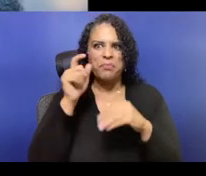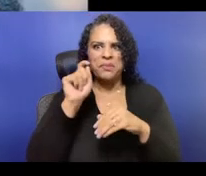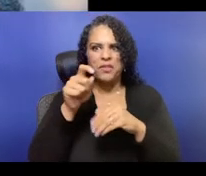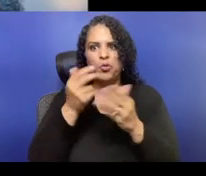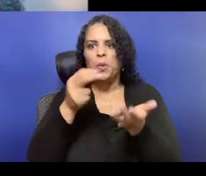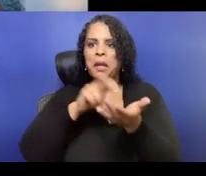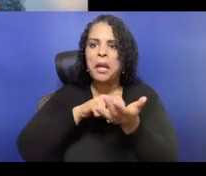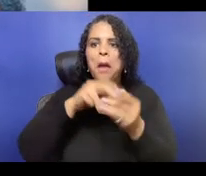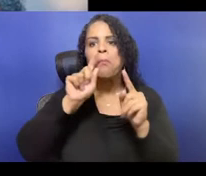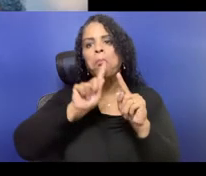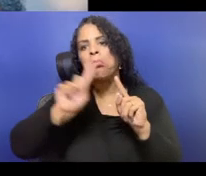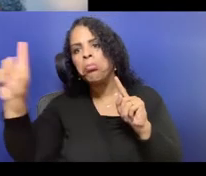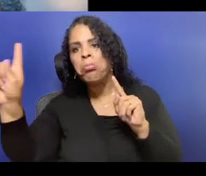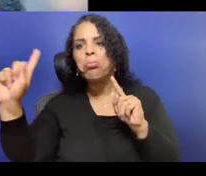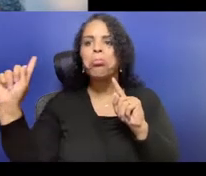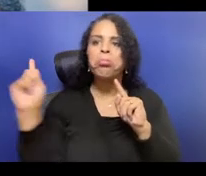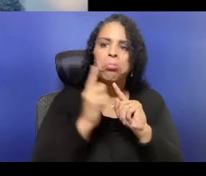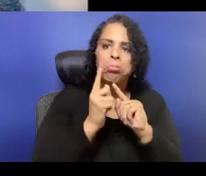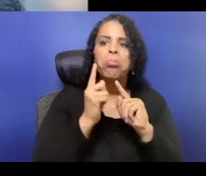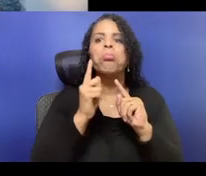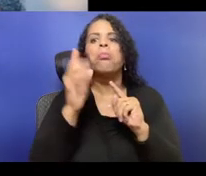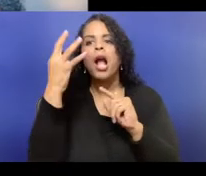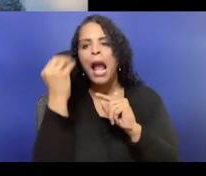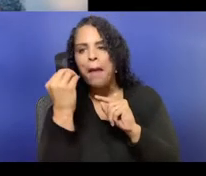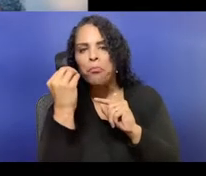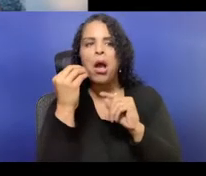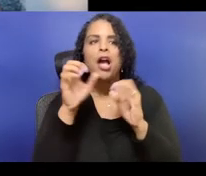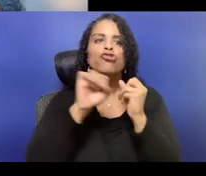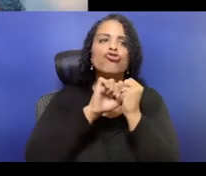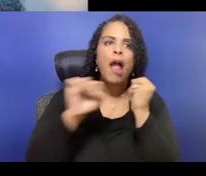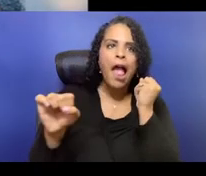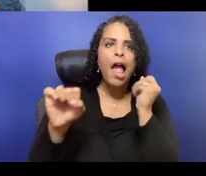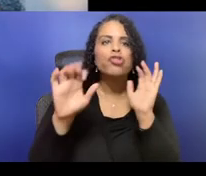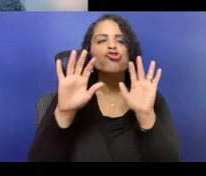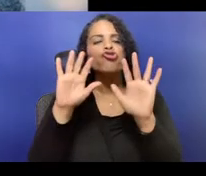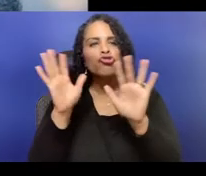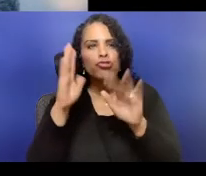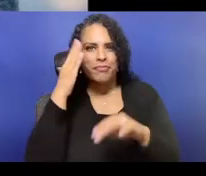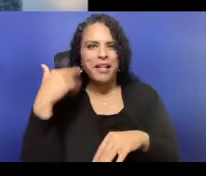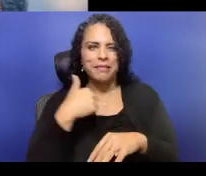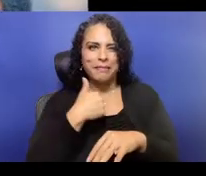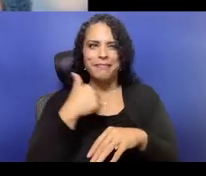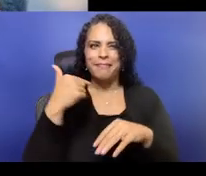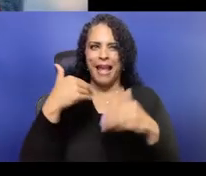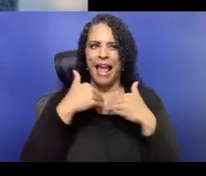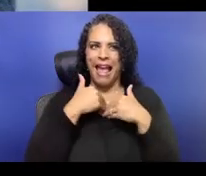welcome to the Green New Theater 2020 Part 4, Y'all, Where That Money At?